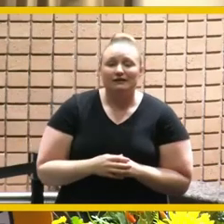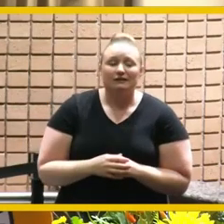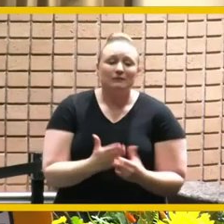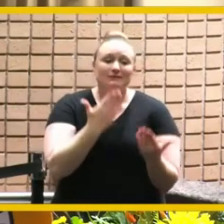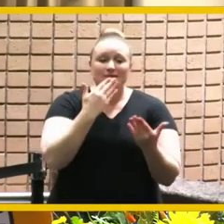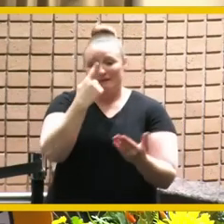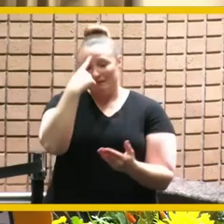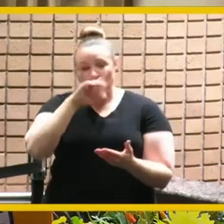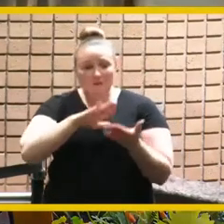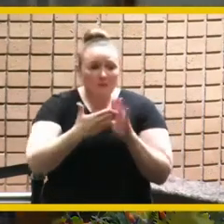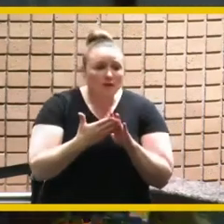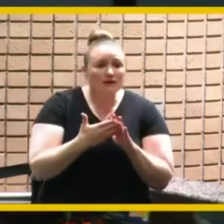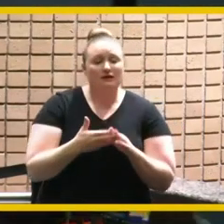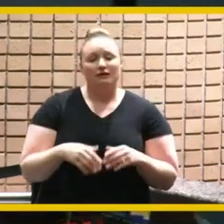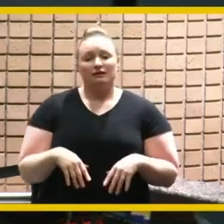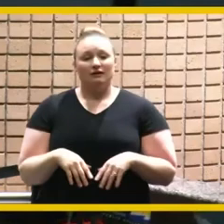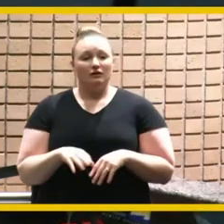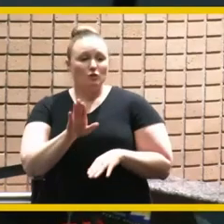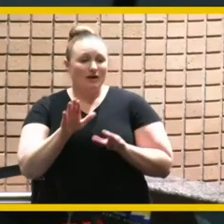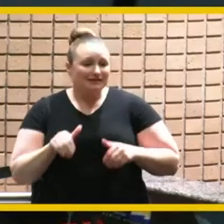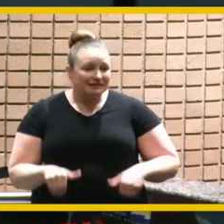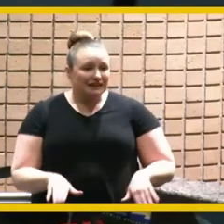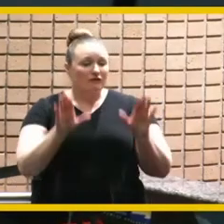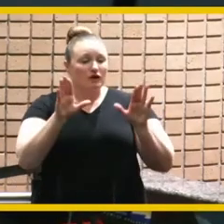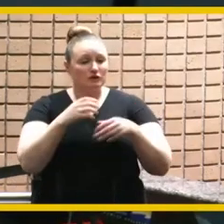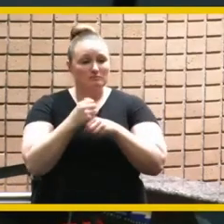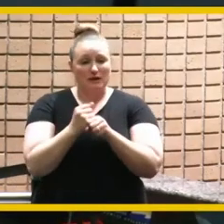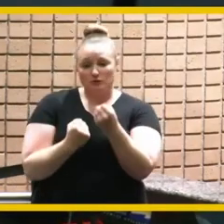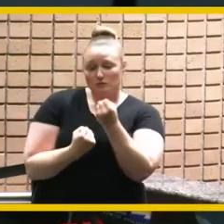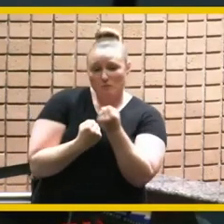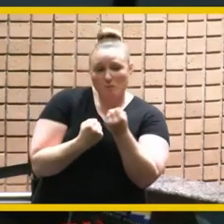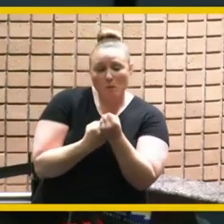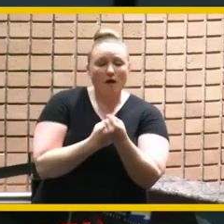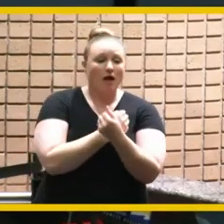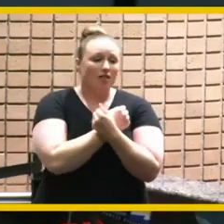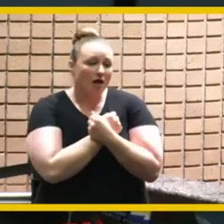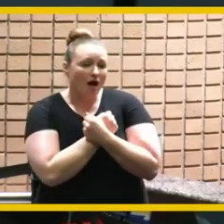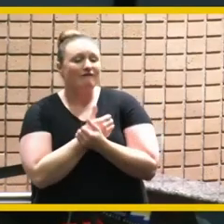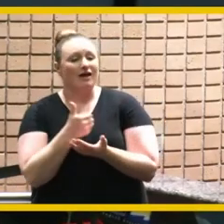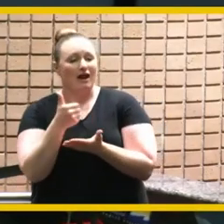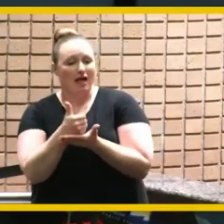for the sacrifices you've made to support love and help our mayor rusty bailey you